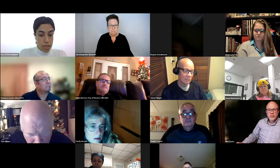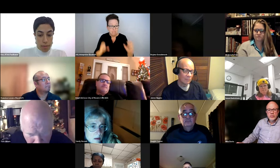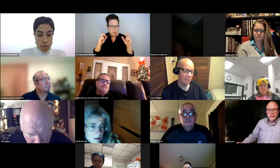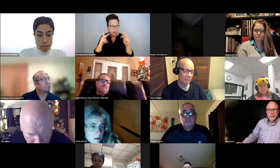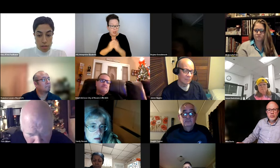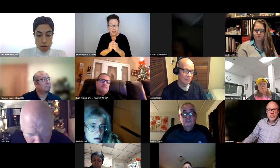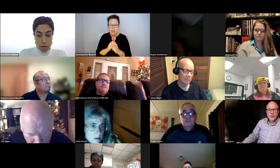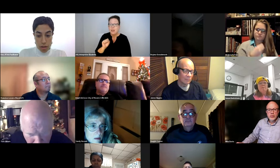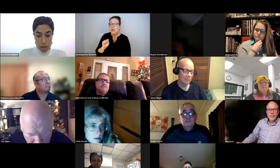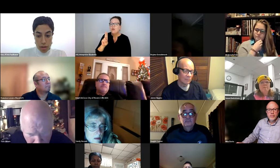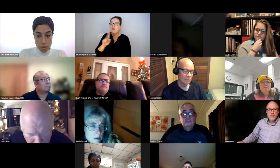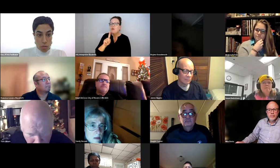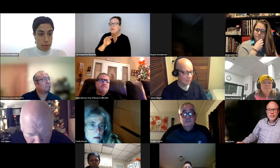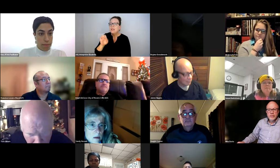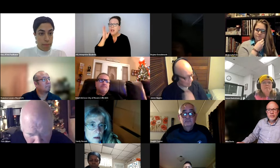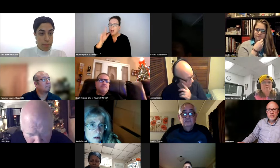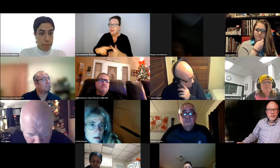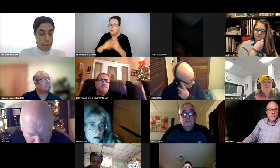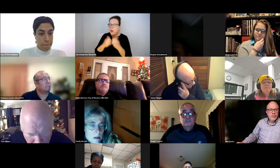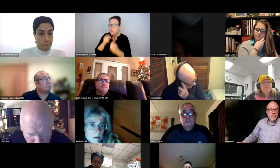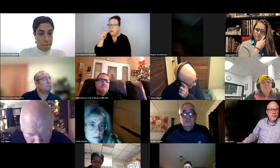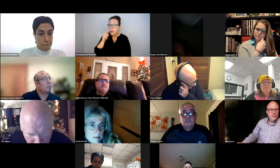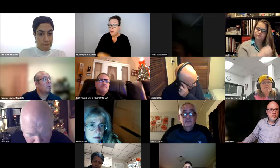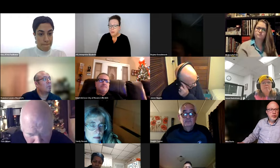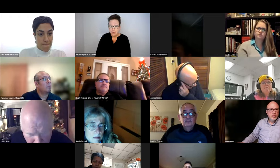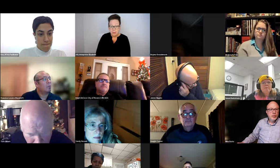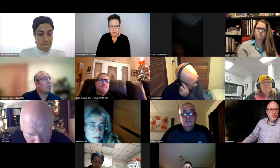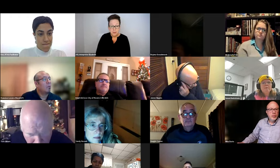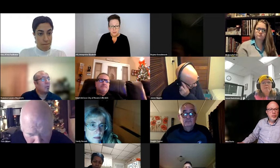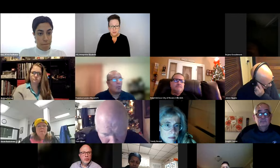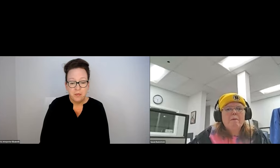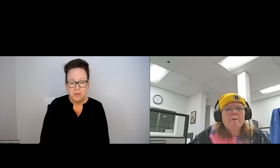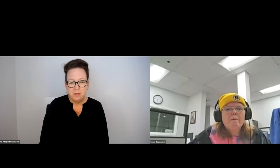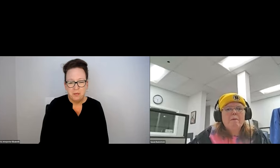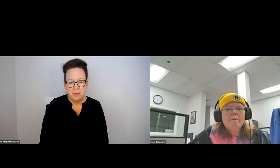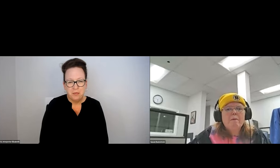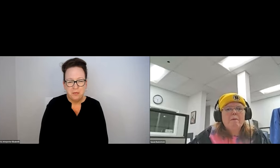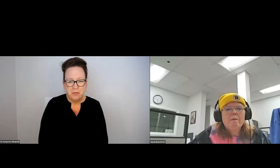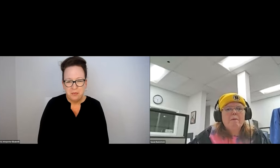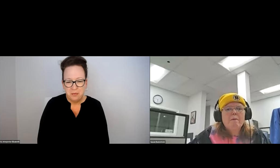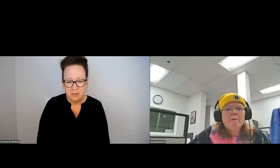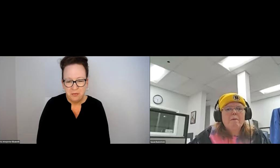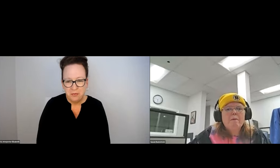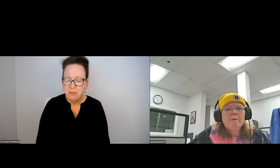HAS SHARED, YOU CAN SHARE AGAIN. ALL RIGHT. SUSIE, I WILL START WITH YOU?